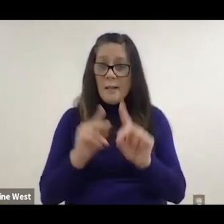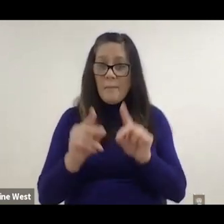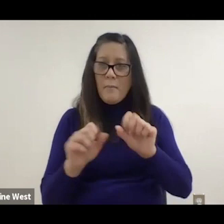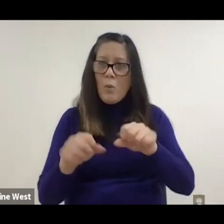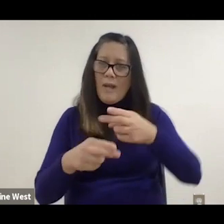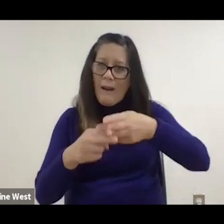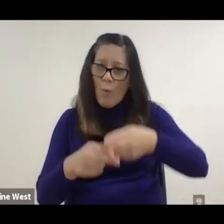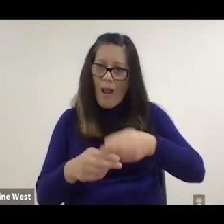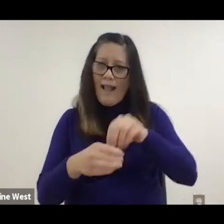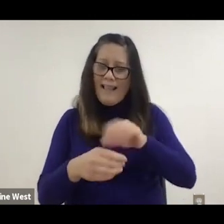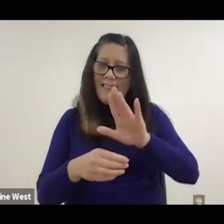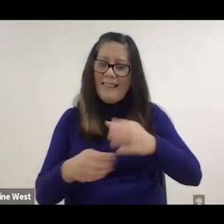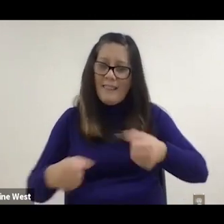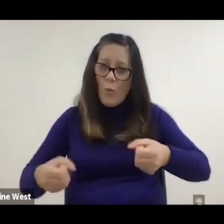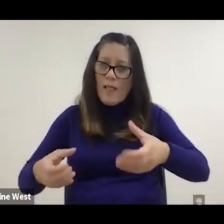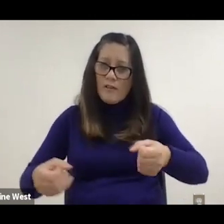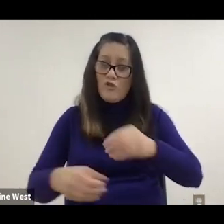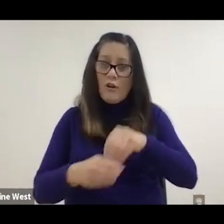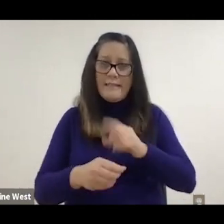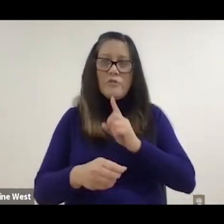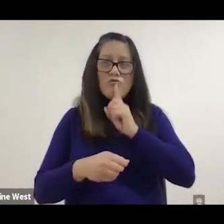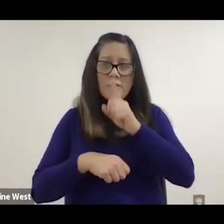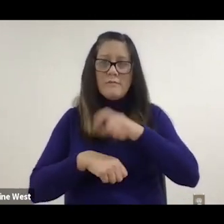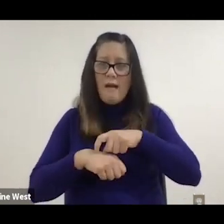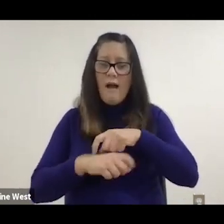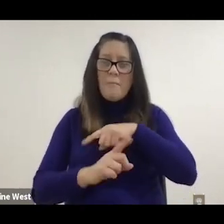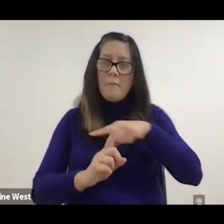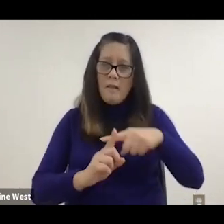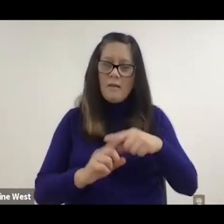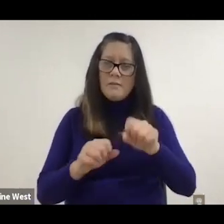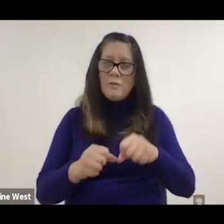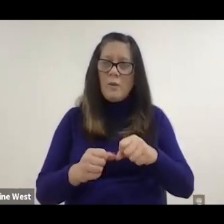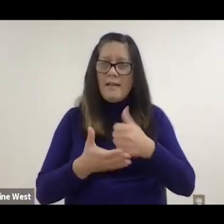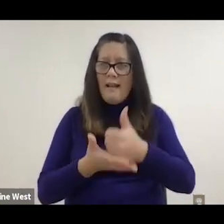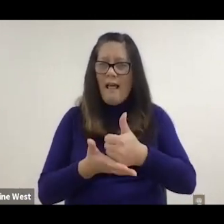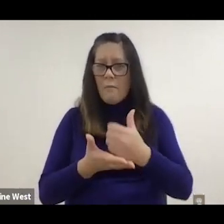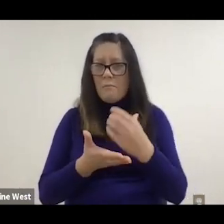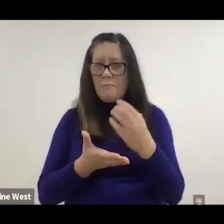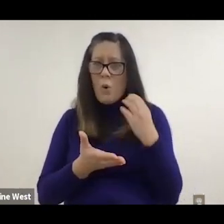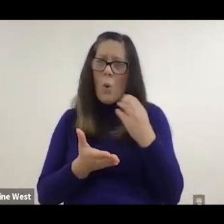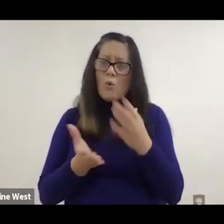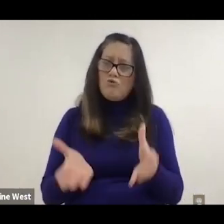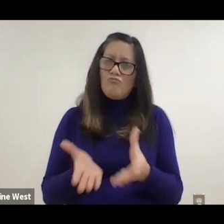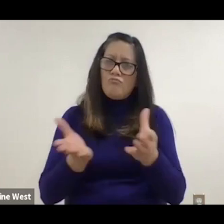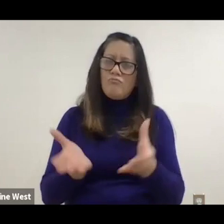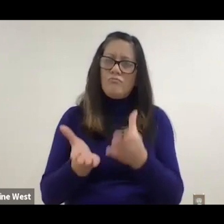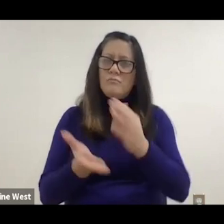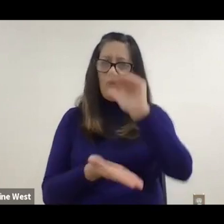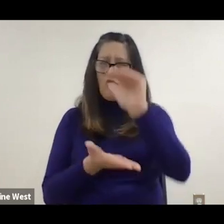in their wheelchair at anytime. And we can help coach them to reduce pressure injury risk.